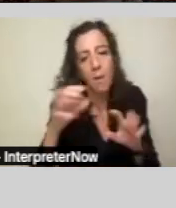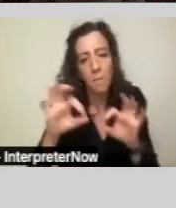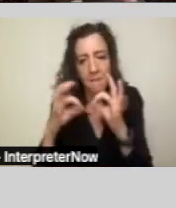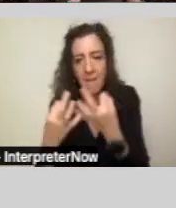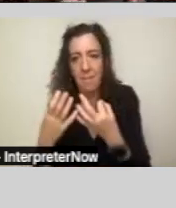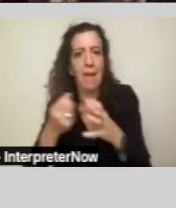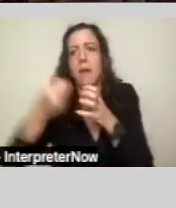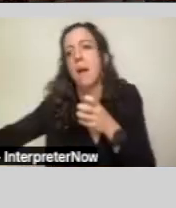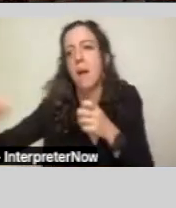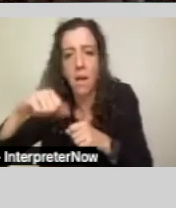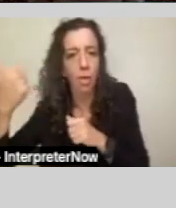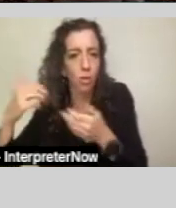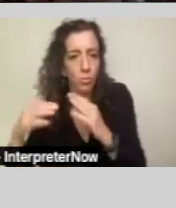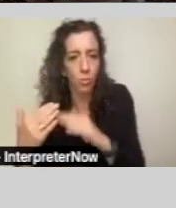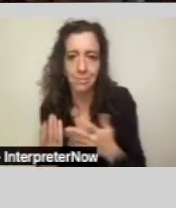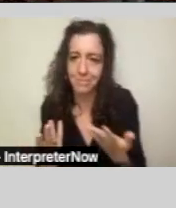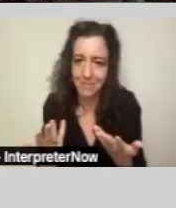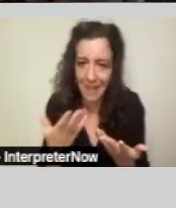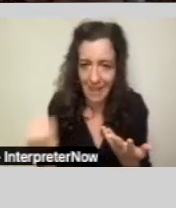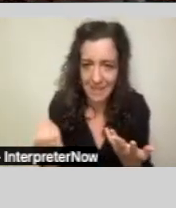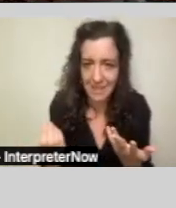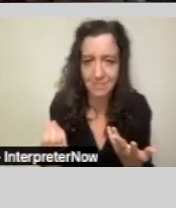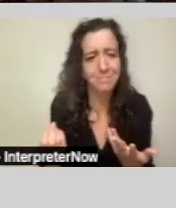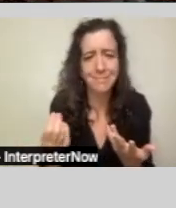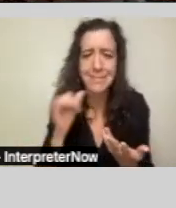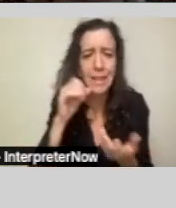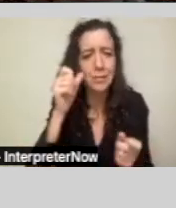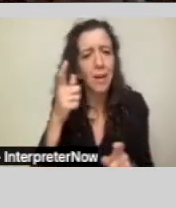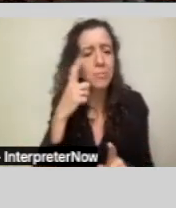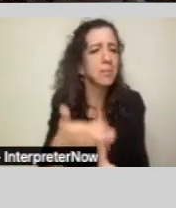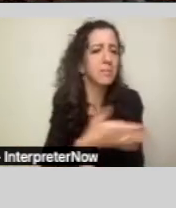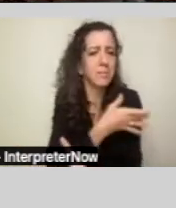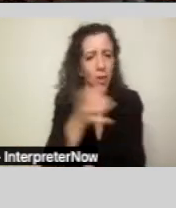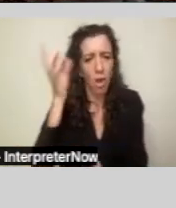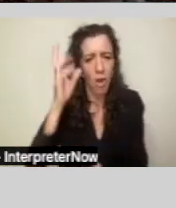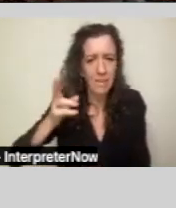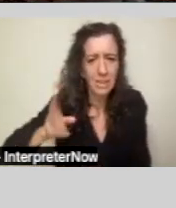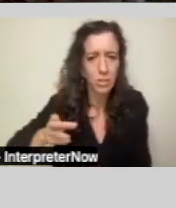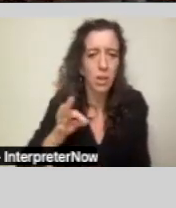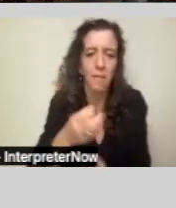Again, no surprise, given the ugly history of institutionalization in our system.